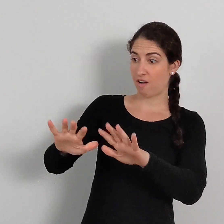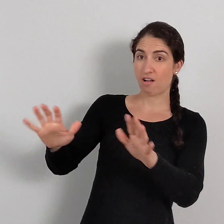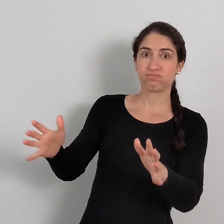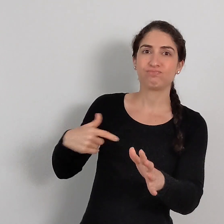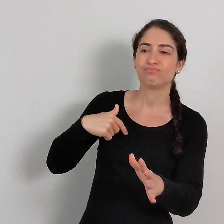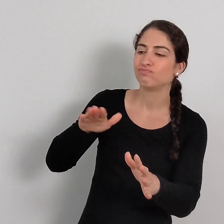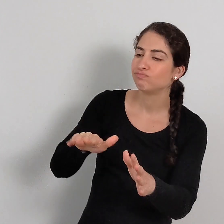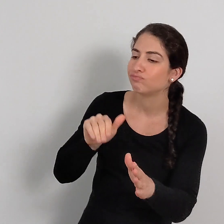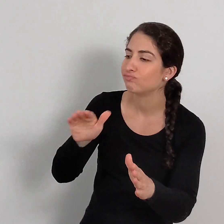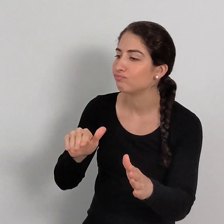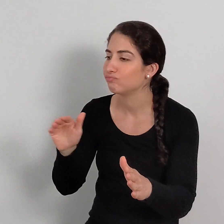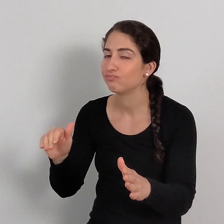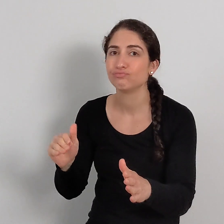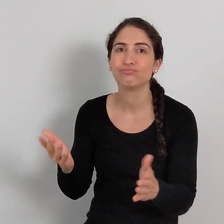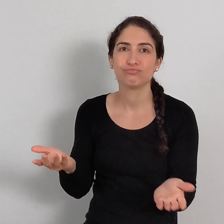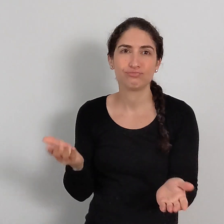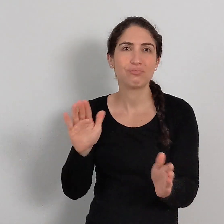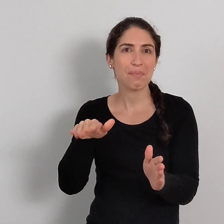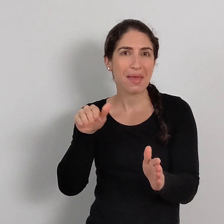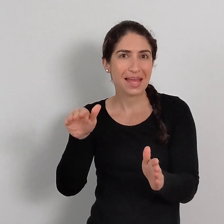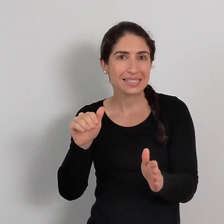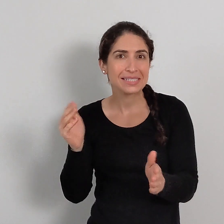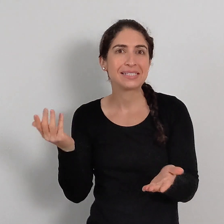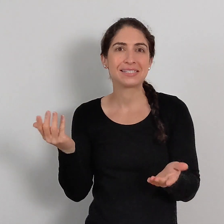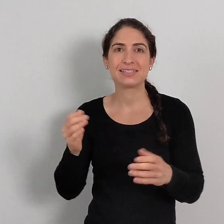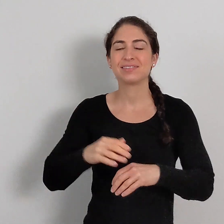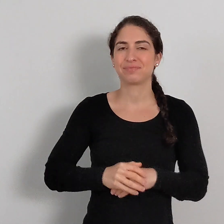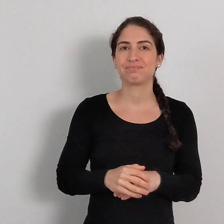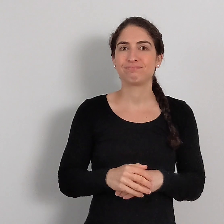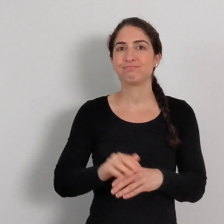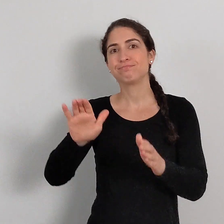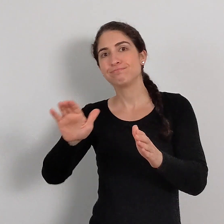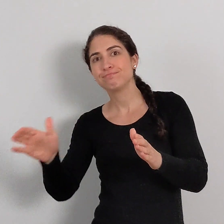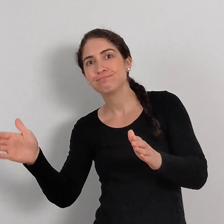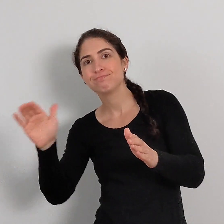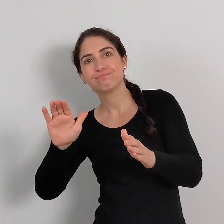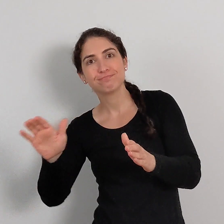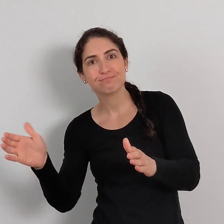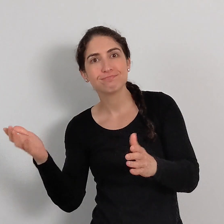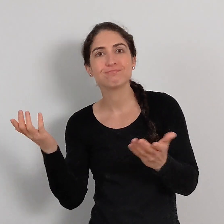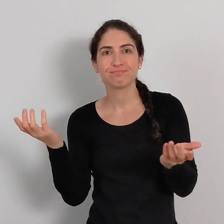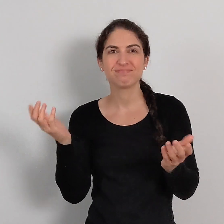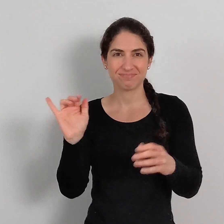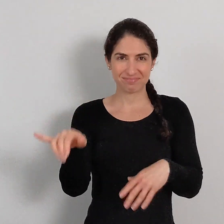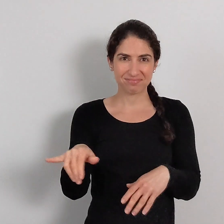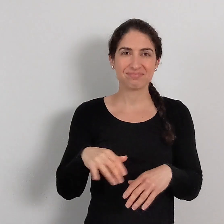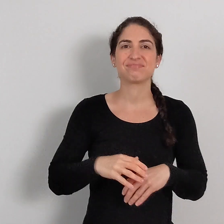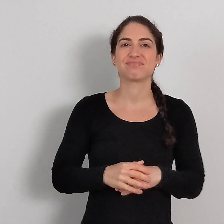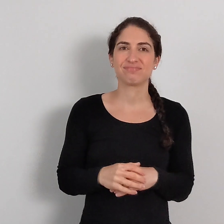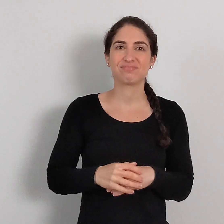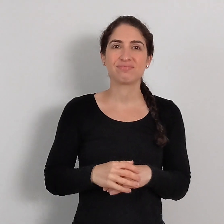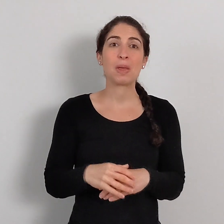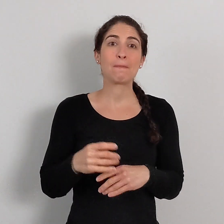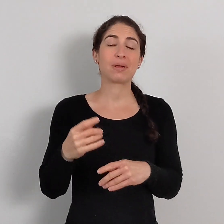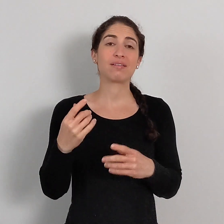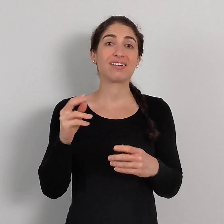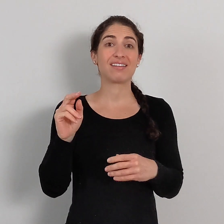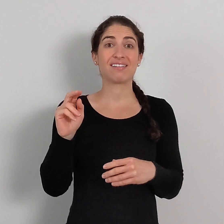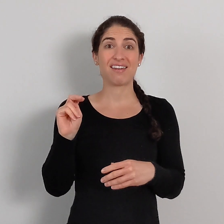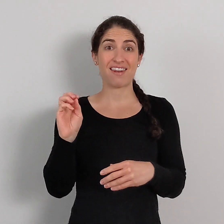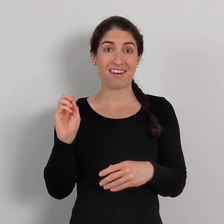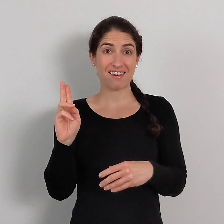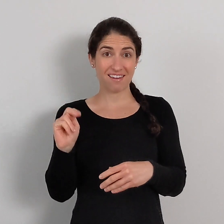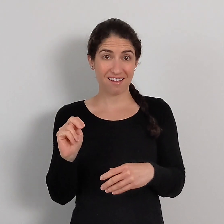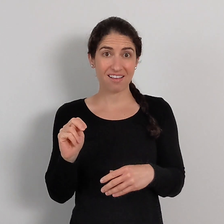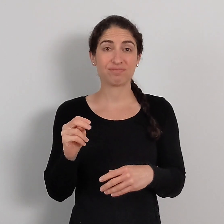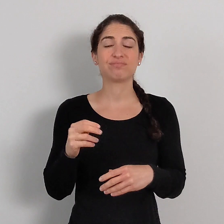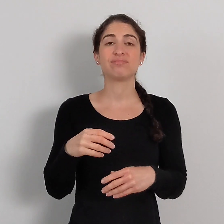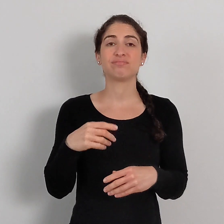The dog there, I pet it, or maybe pet this way, like that. But the noun --